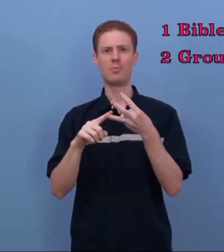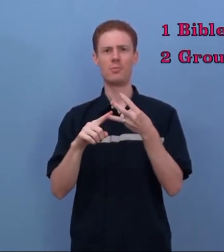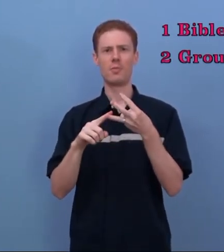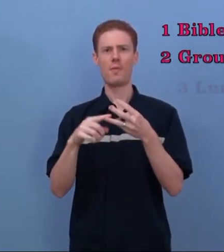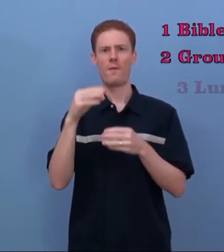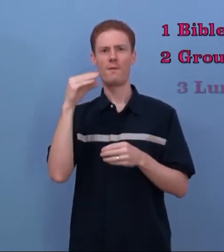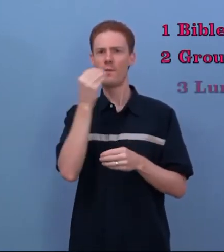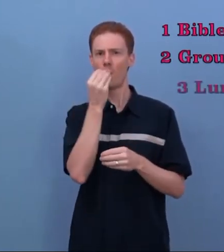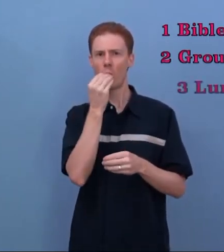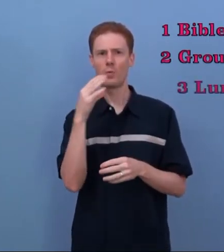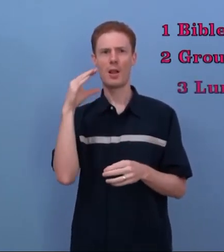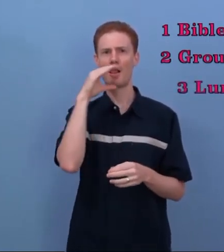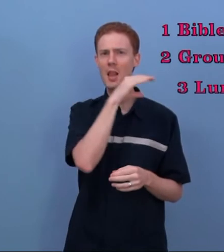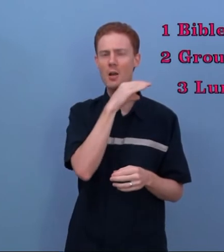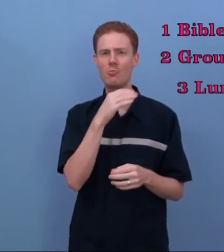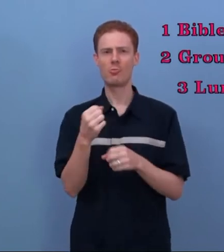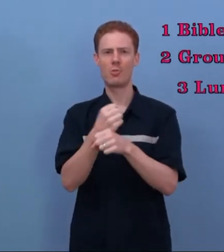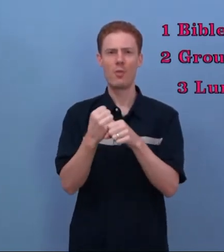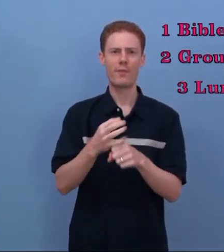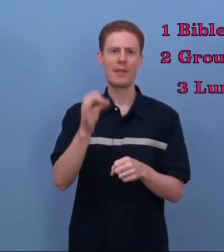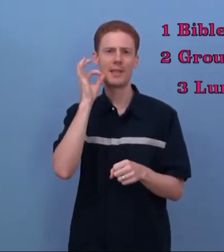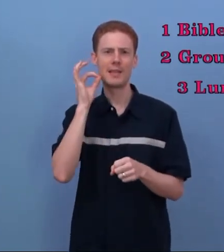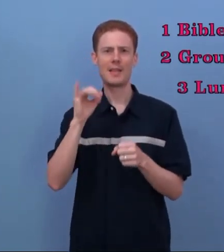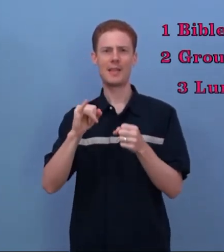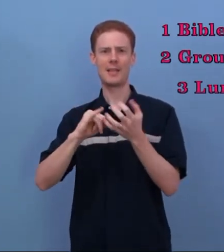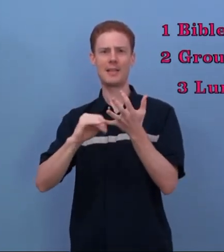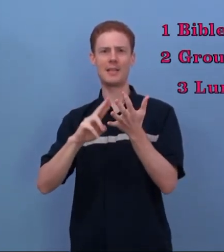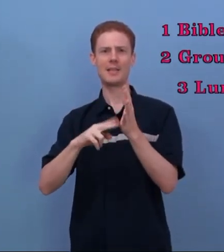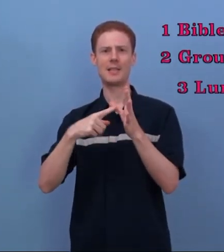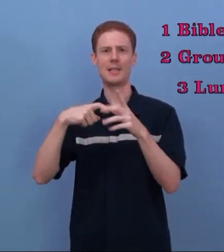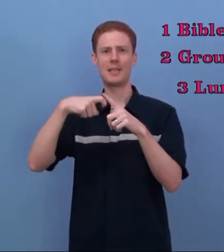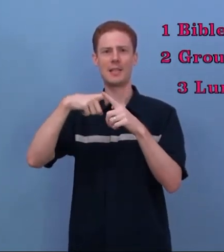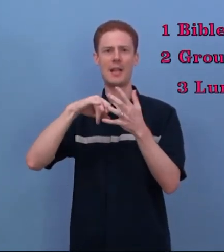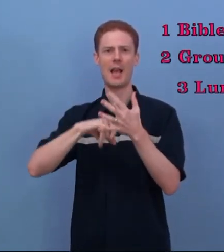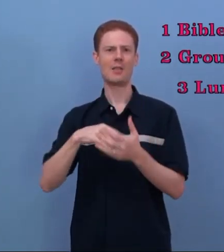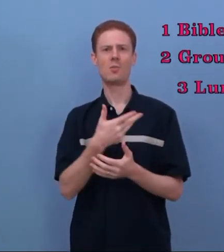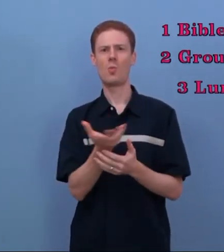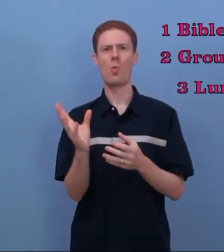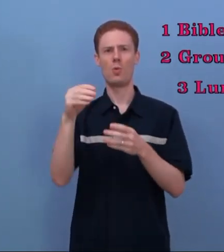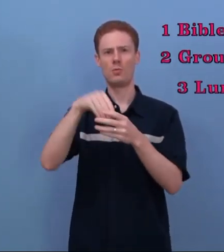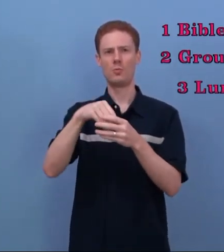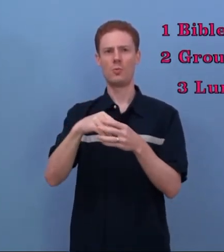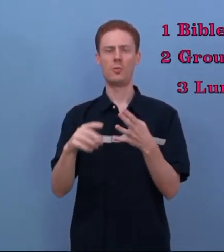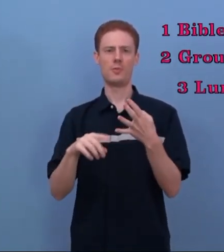3 - Food. lunch, coffee, tea, snacks, are all included